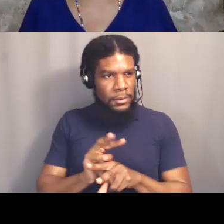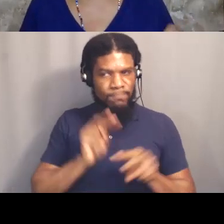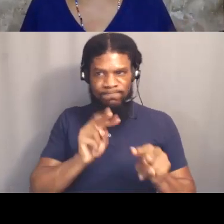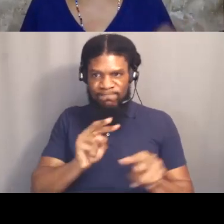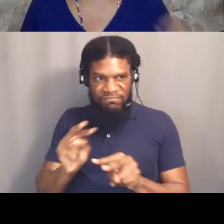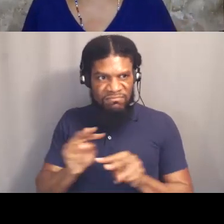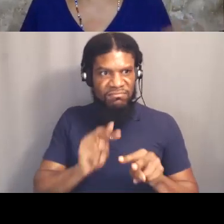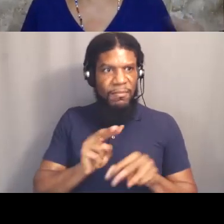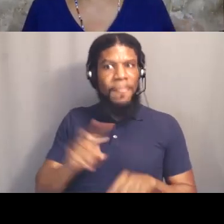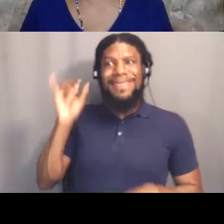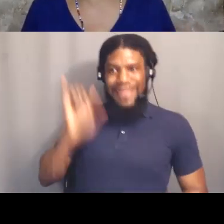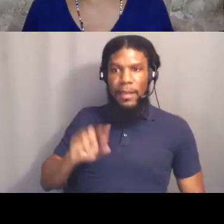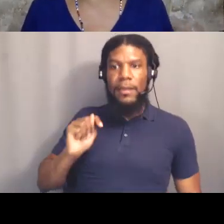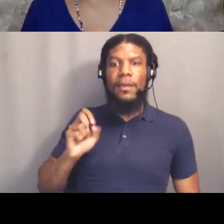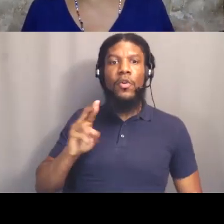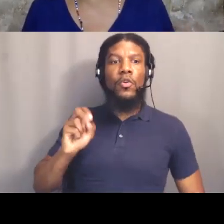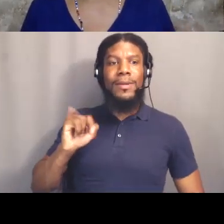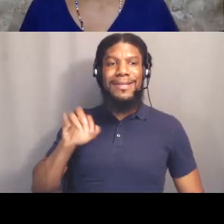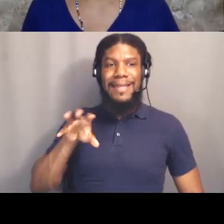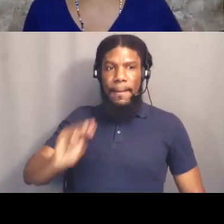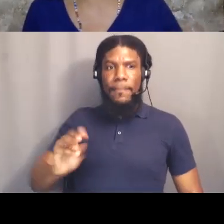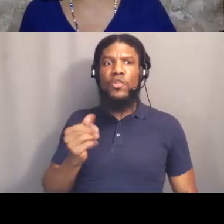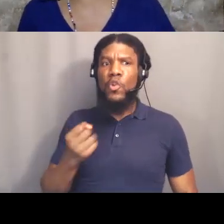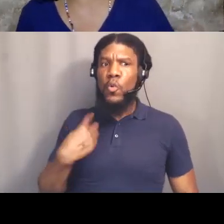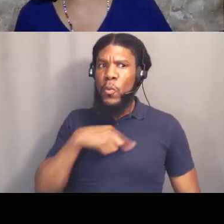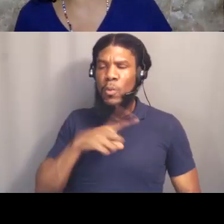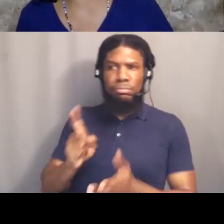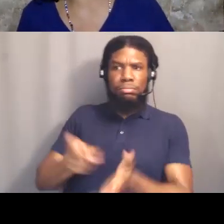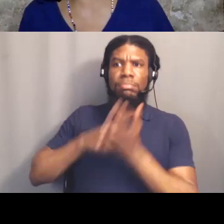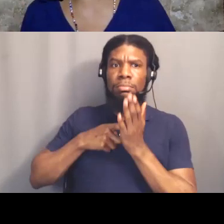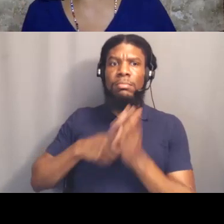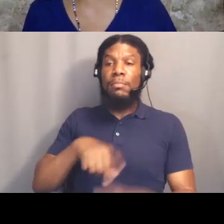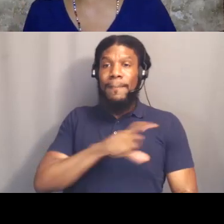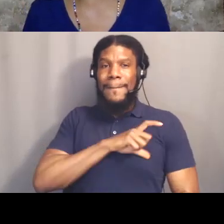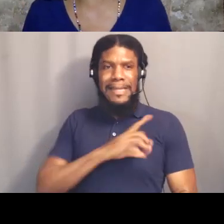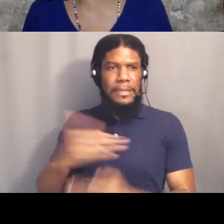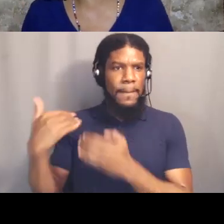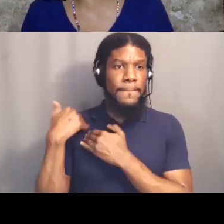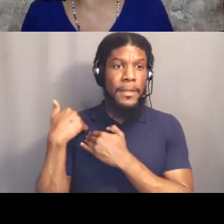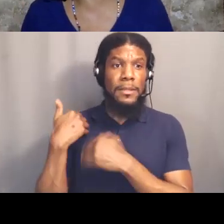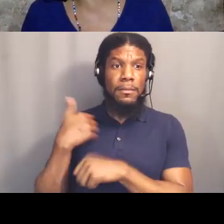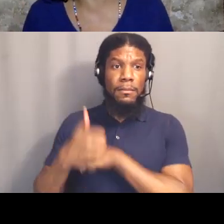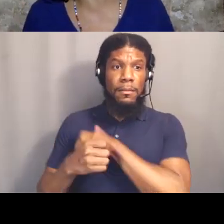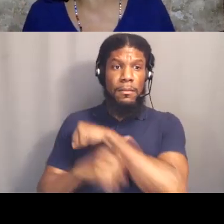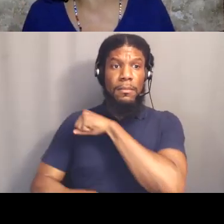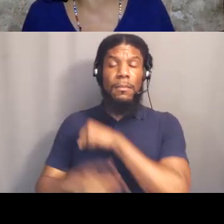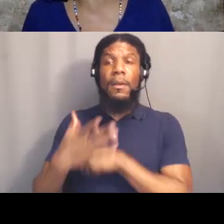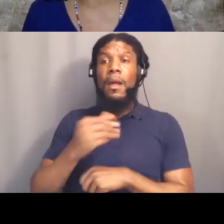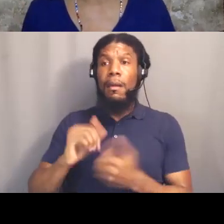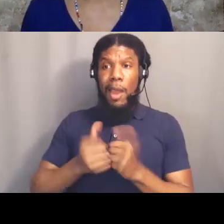And so we demand police accountability and we did that also by ushering out Jackie Lacey and ushering in